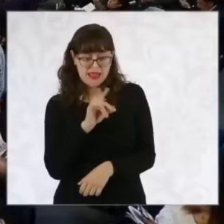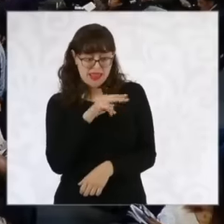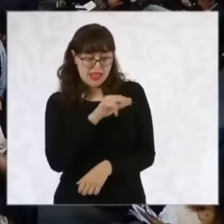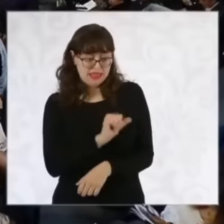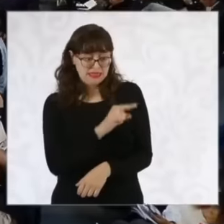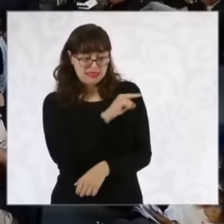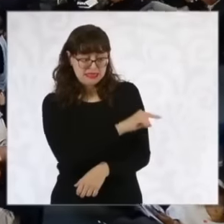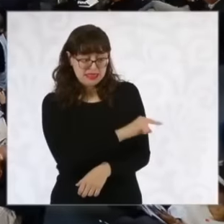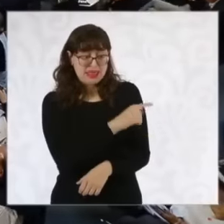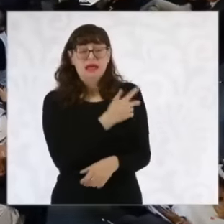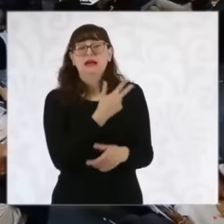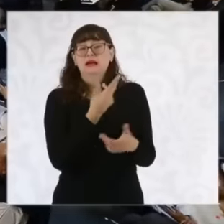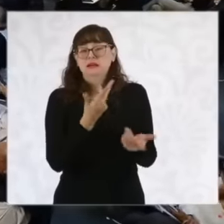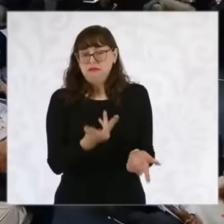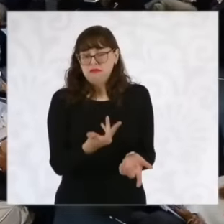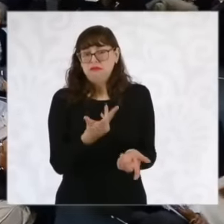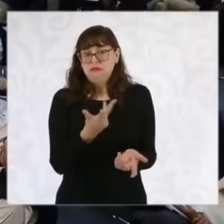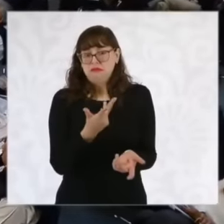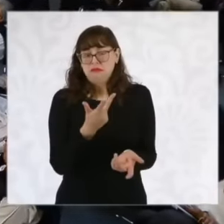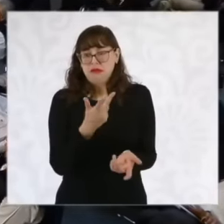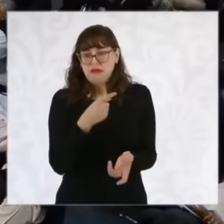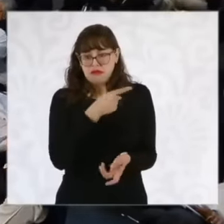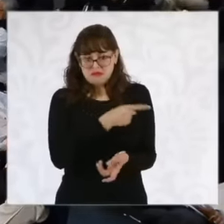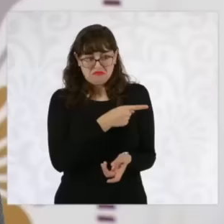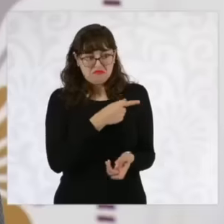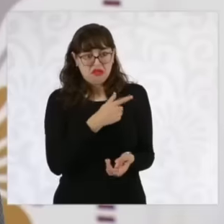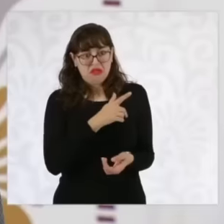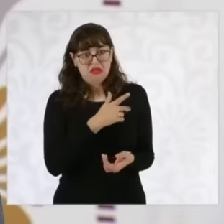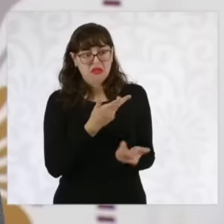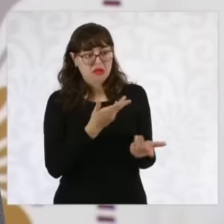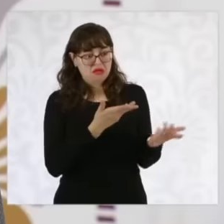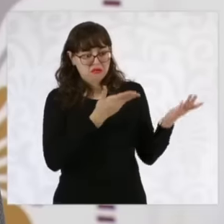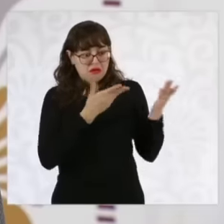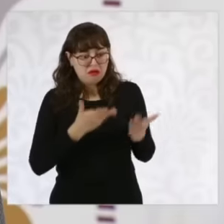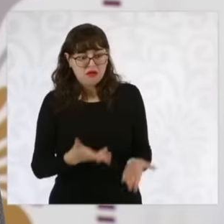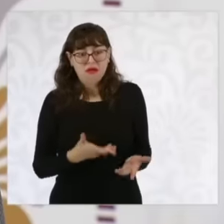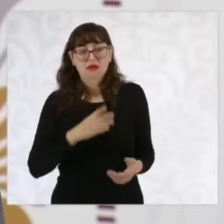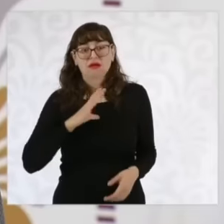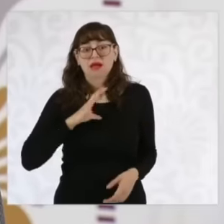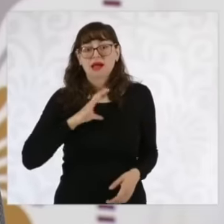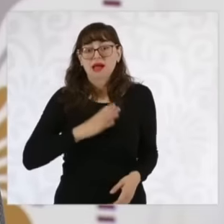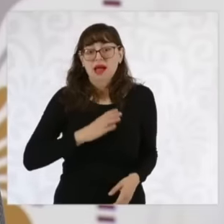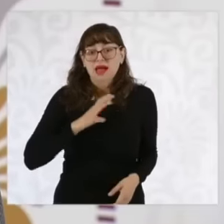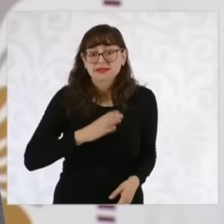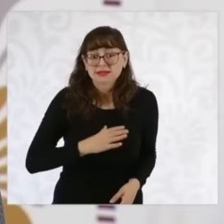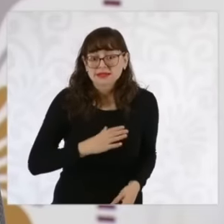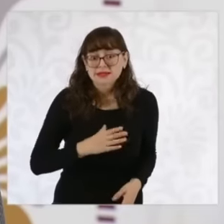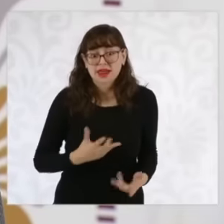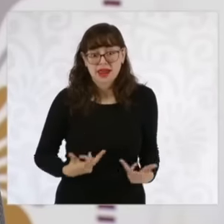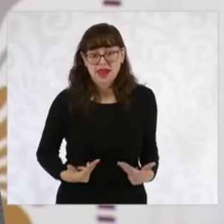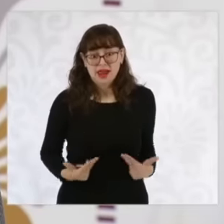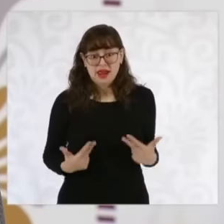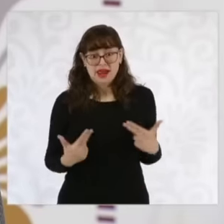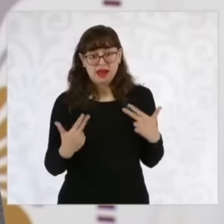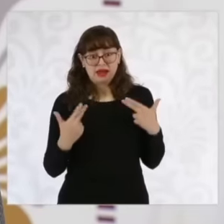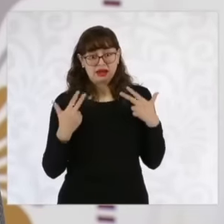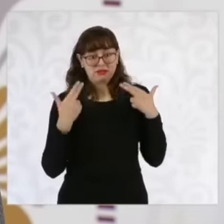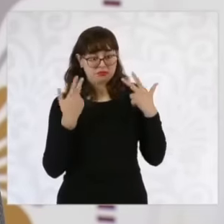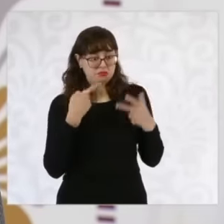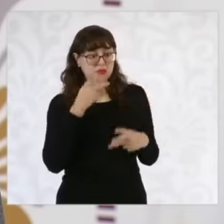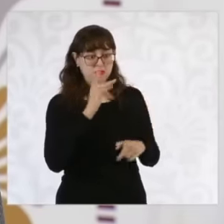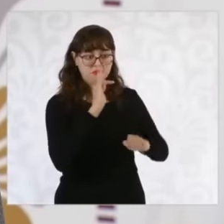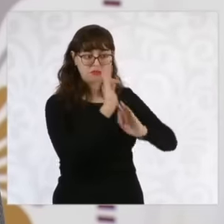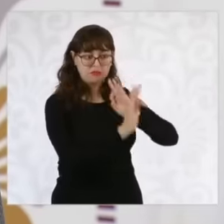cancer and is being cared for in one of the shelters, that is, up to that level of